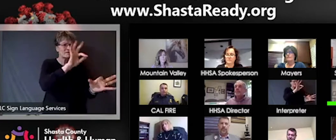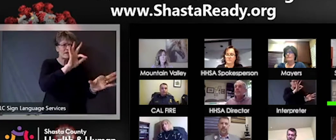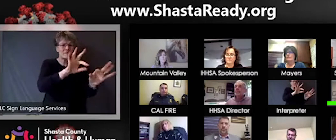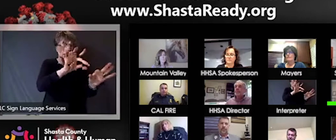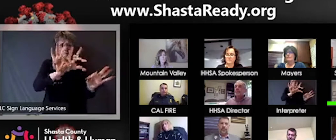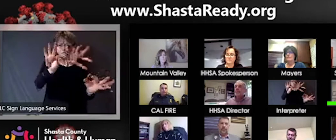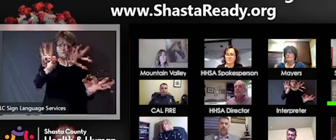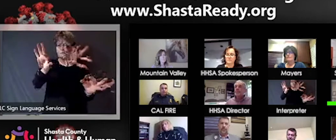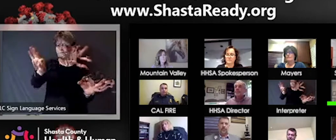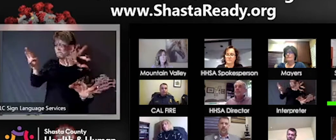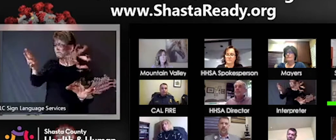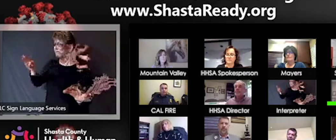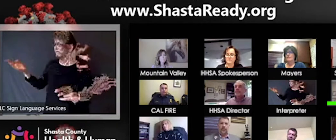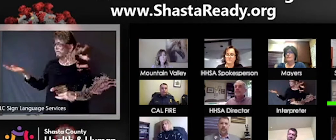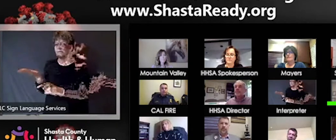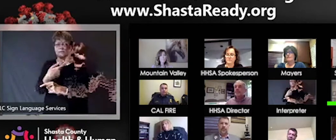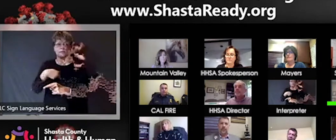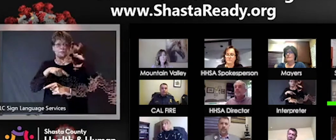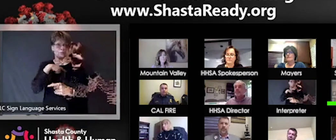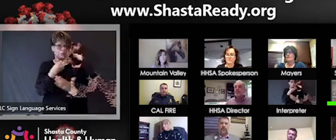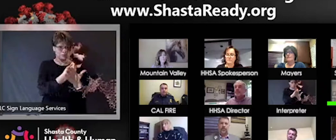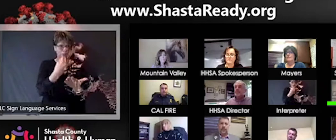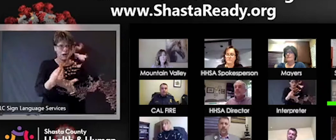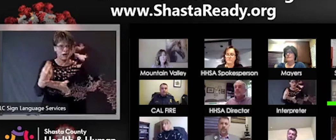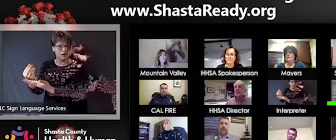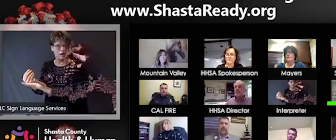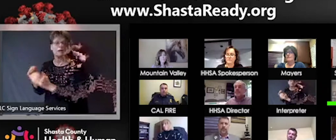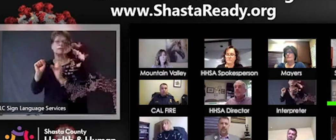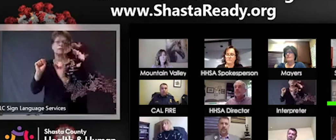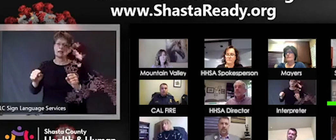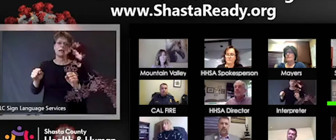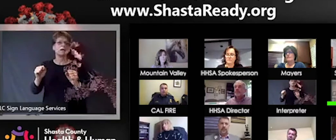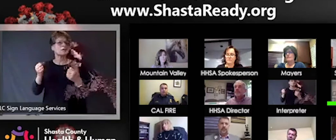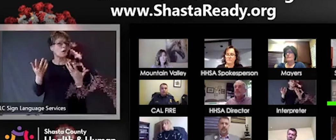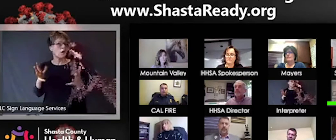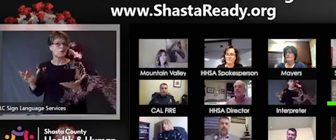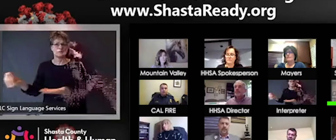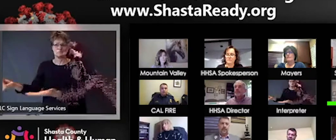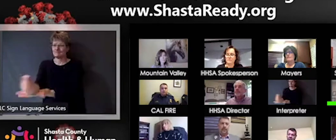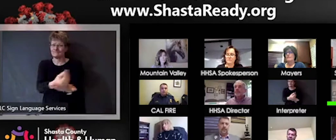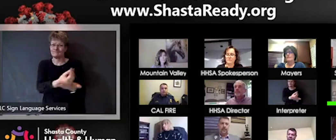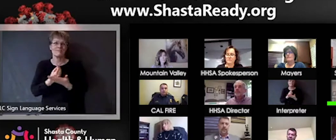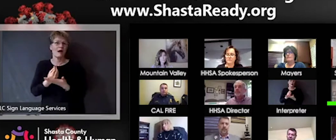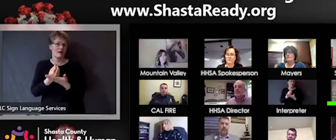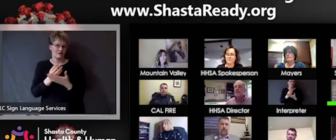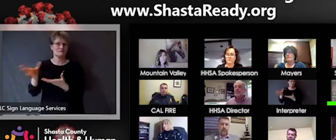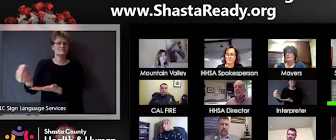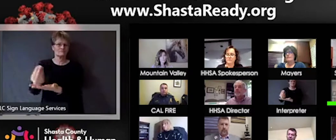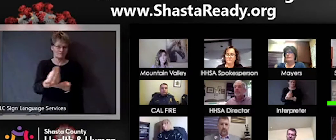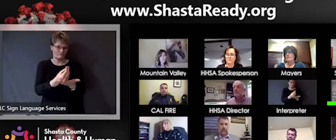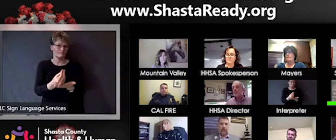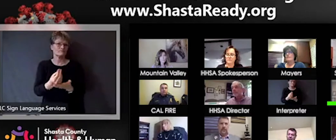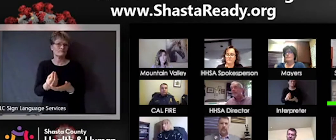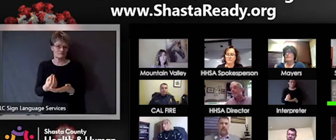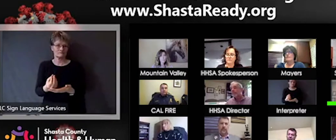we can purchase and purchasing what we can and so we're actually already doing that and have purchased some things some supplies that we're going to make